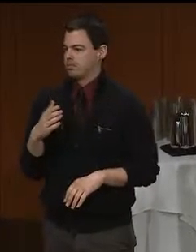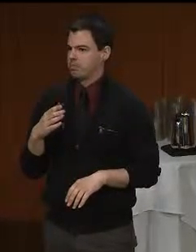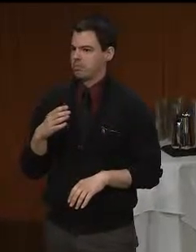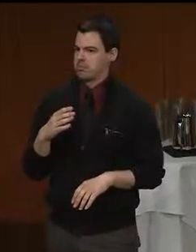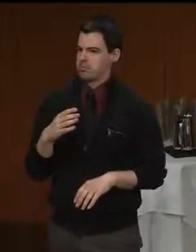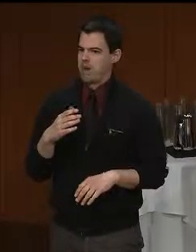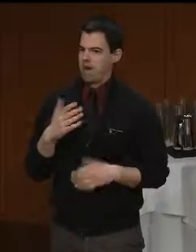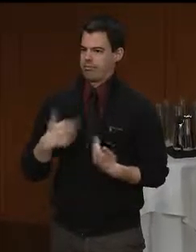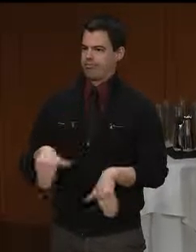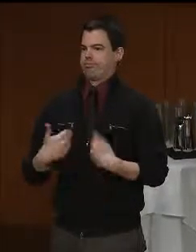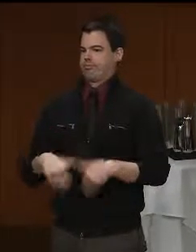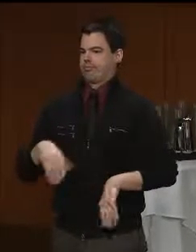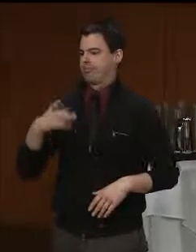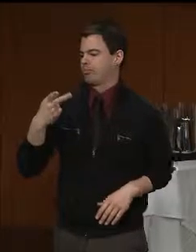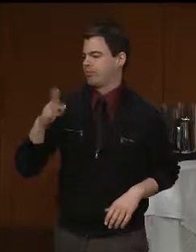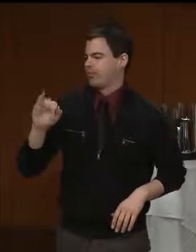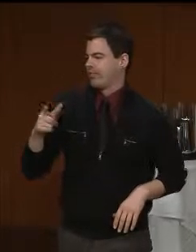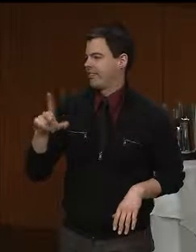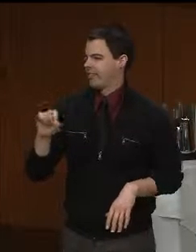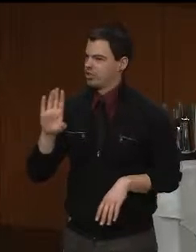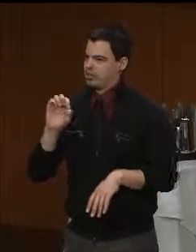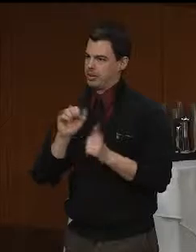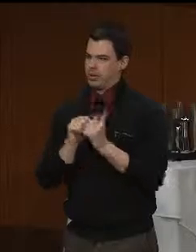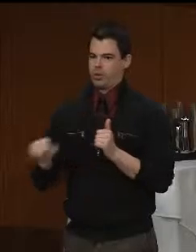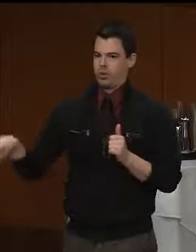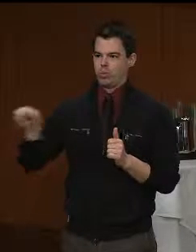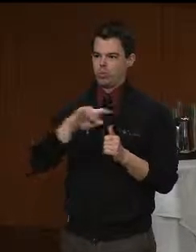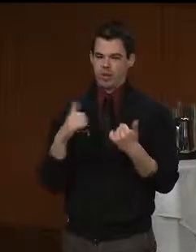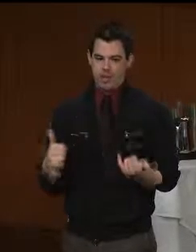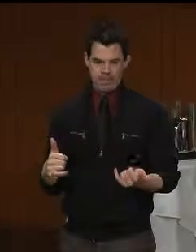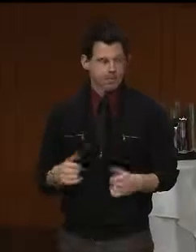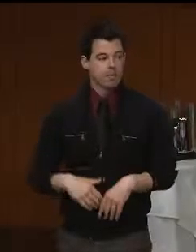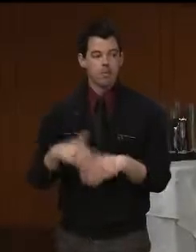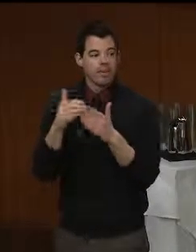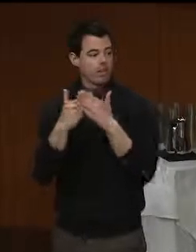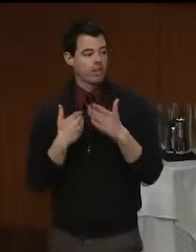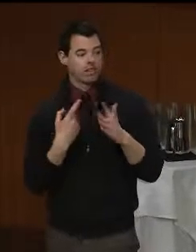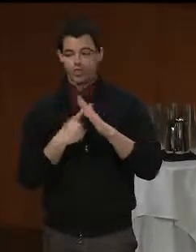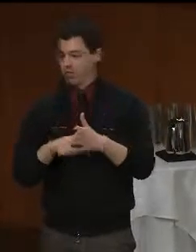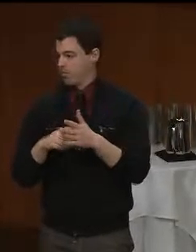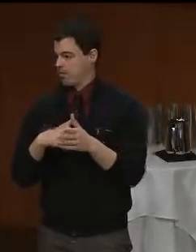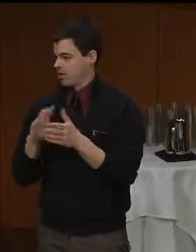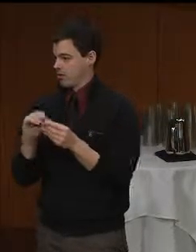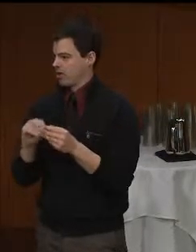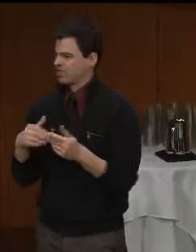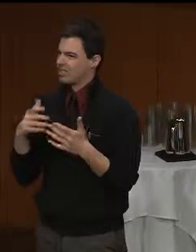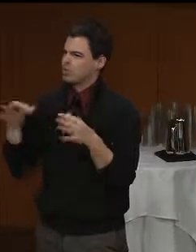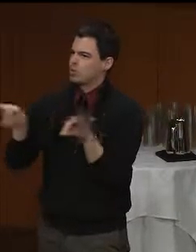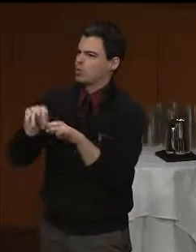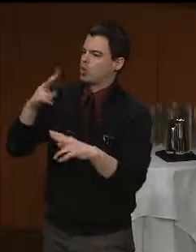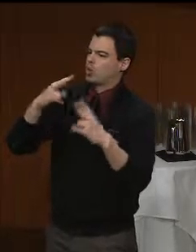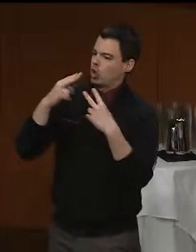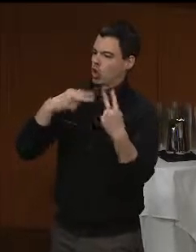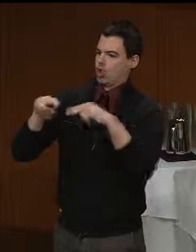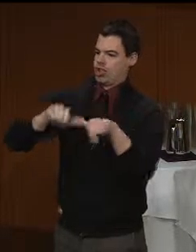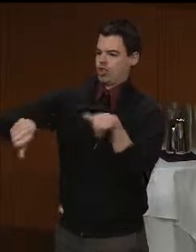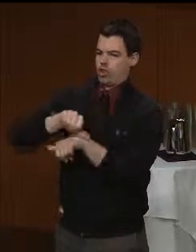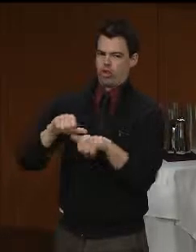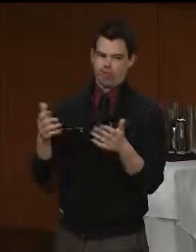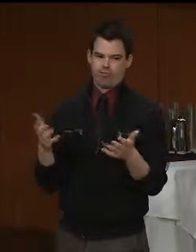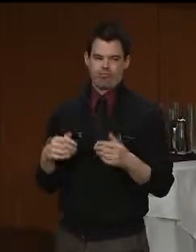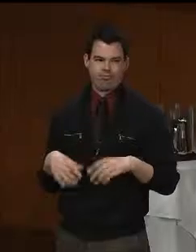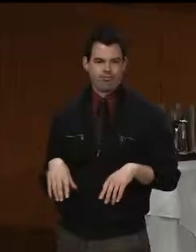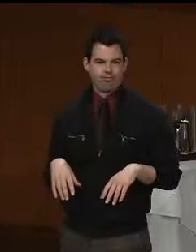today, but before I give you my few remarks I want you to just look around.